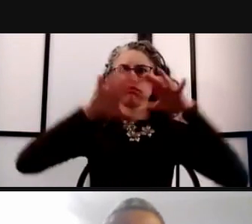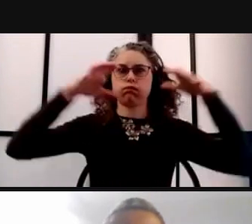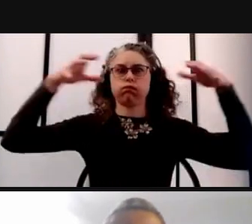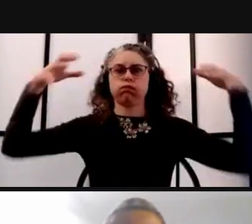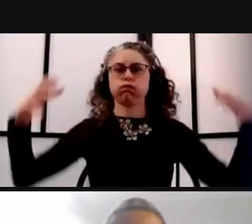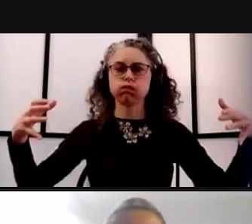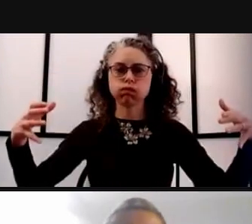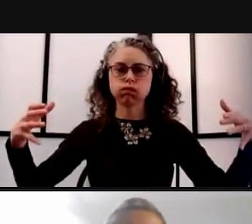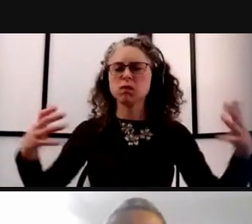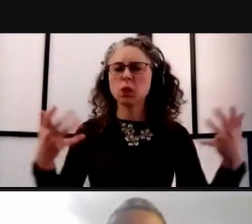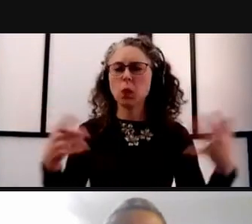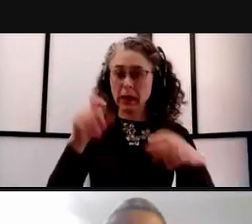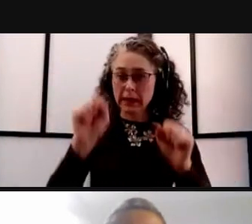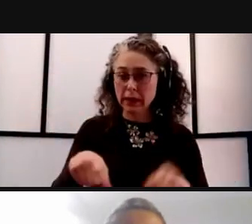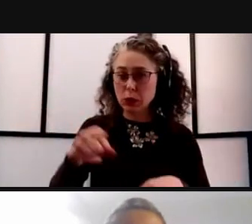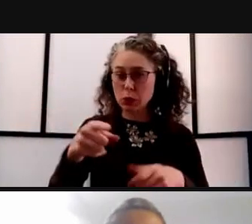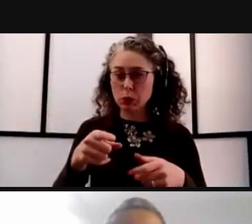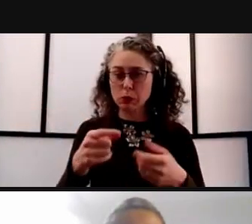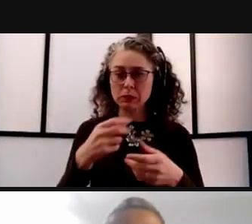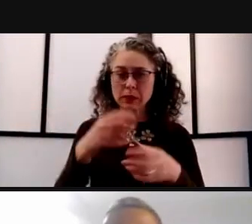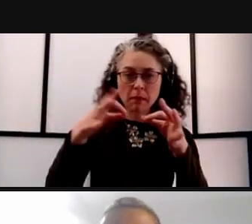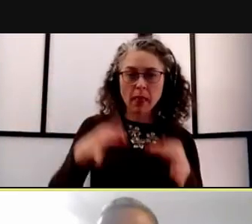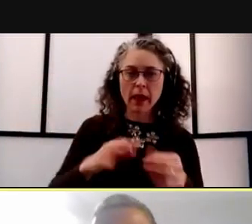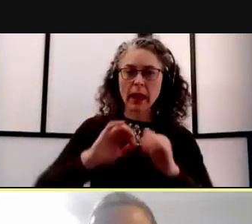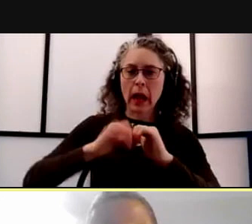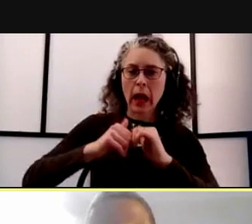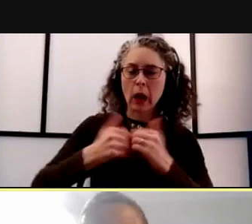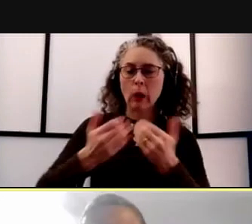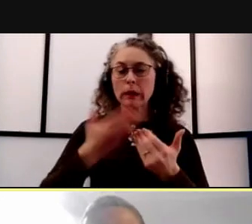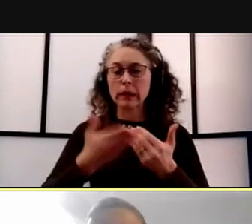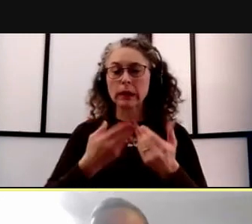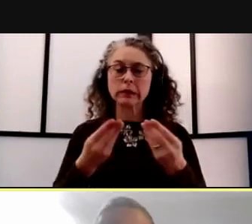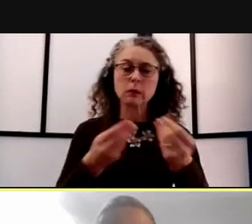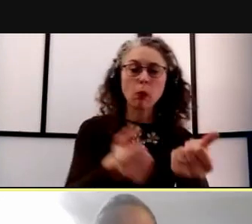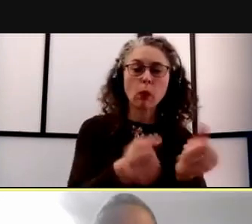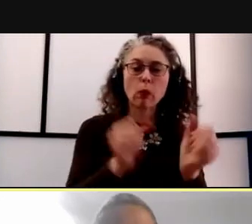that have been done to make this convenient for people. Sure. Good afternoon everyone and good afternoon, Preeti.